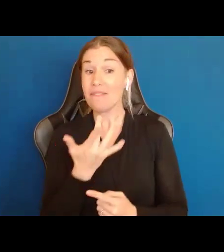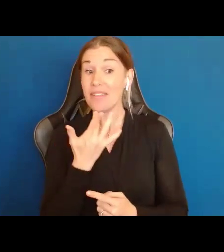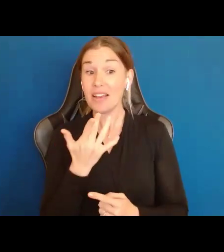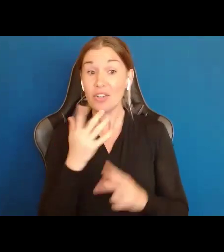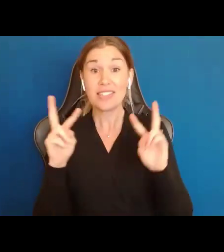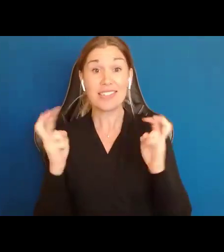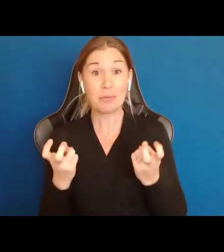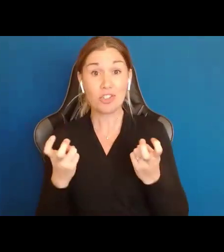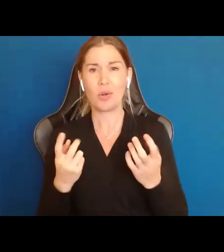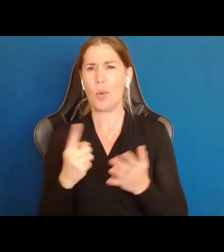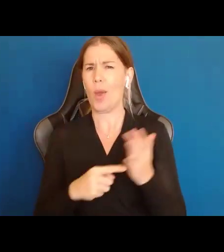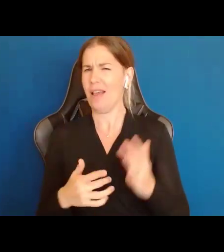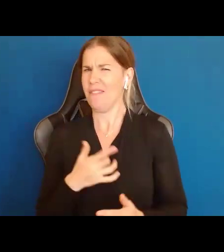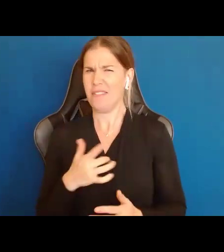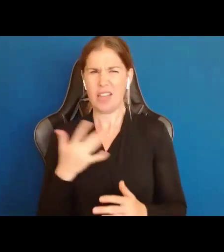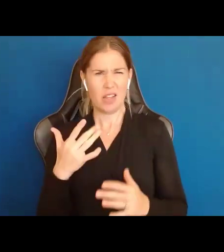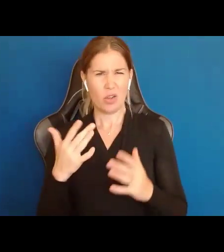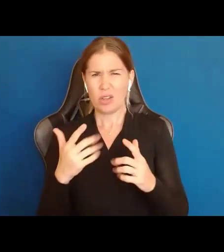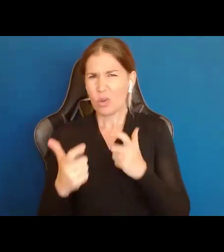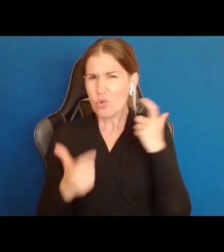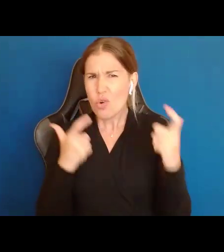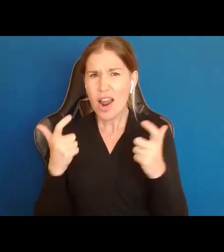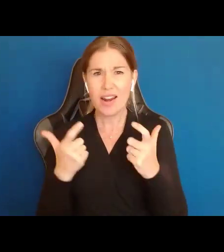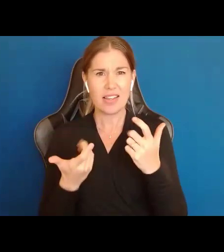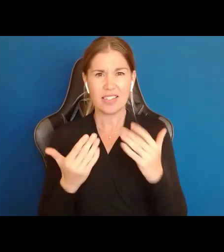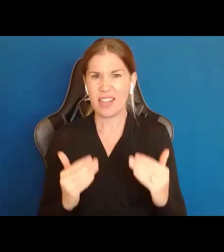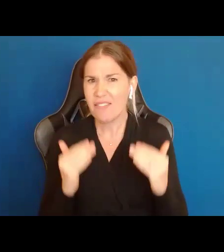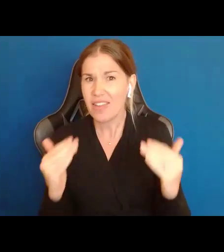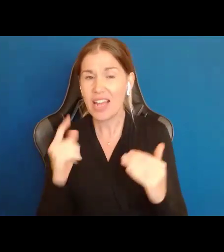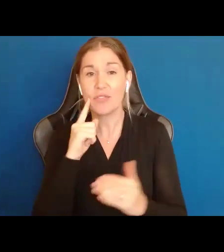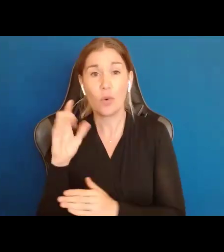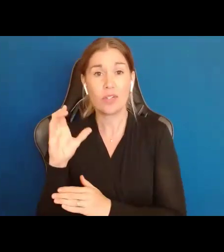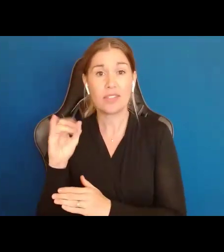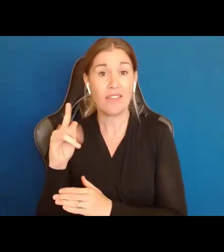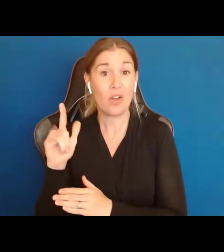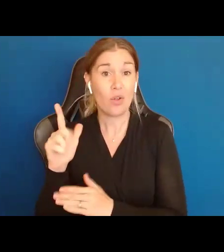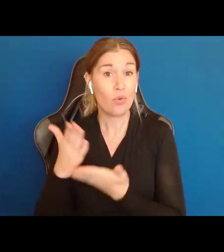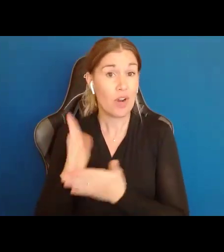What I think is the greatest advance for humans in Civil Rights for People with Disabilities since the